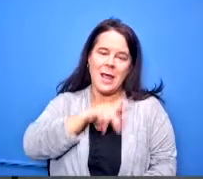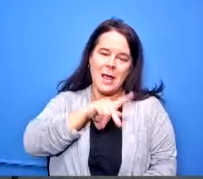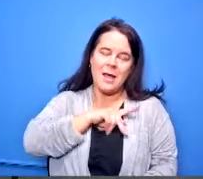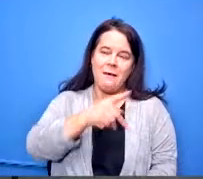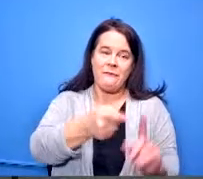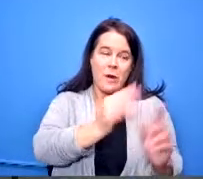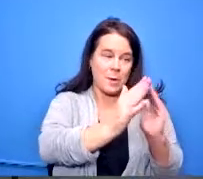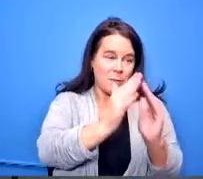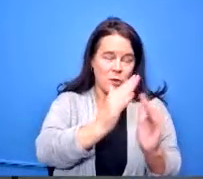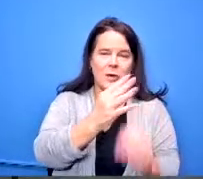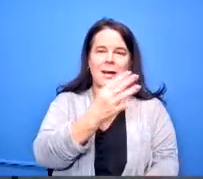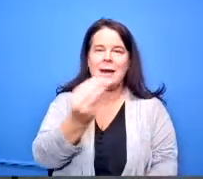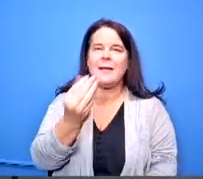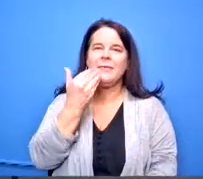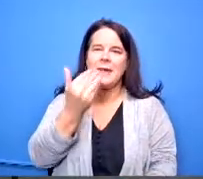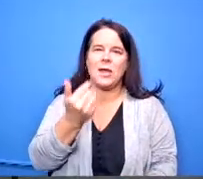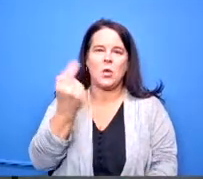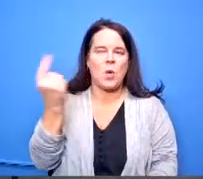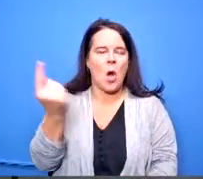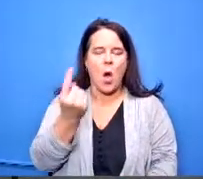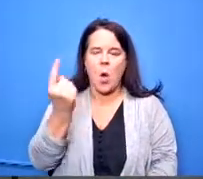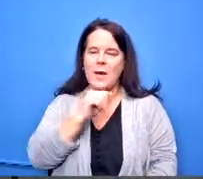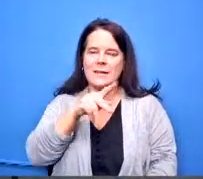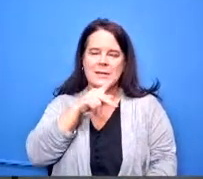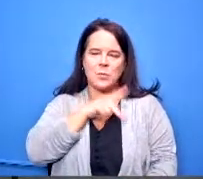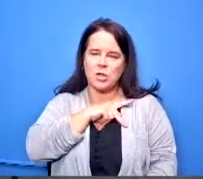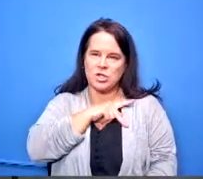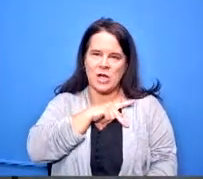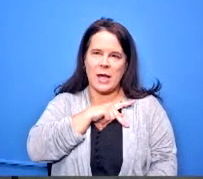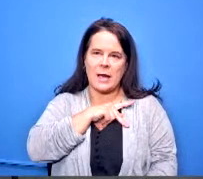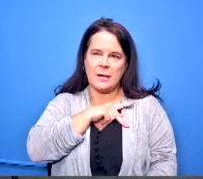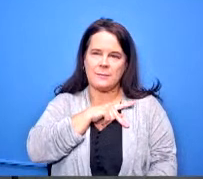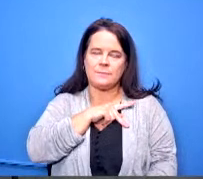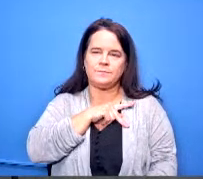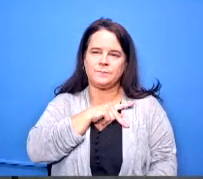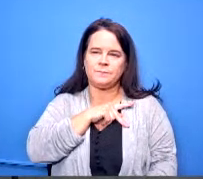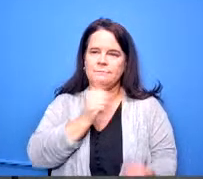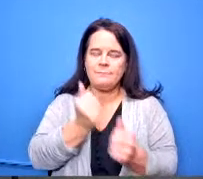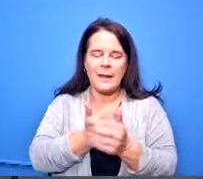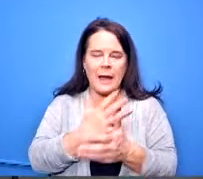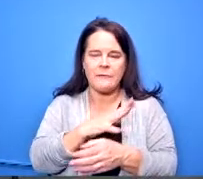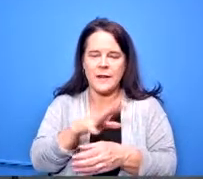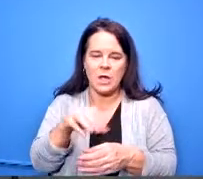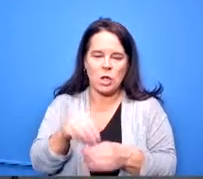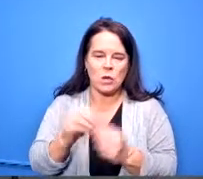as always we definitely appreciate what goes into the mechanic vento program um and all the work